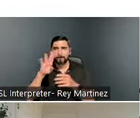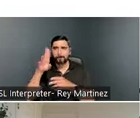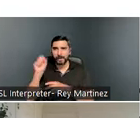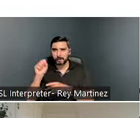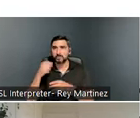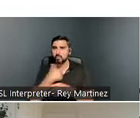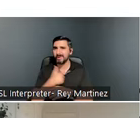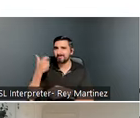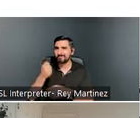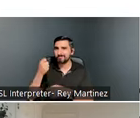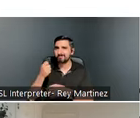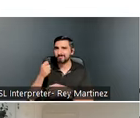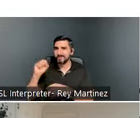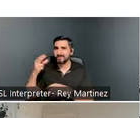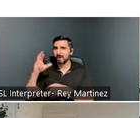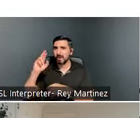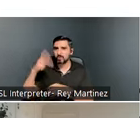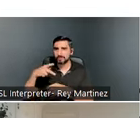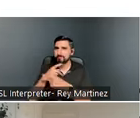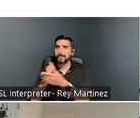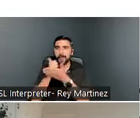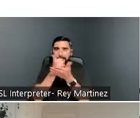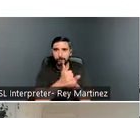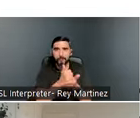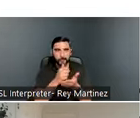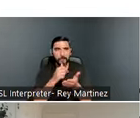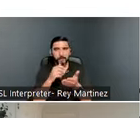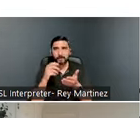folks. And really help problem-solve. Maybe for somebody the bus isn’t the best system